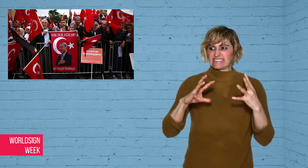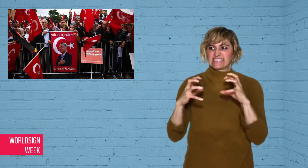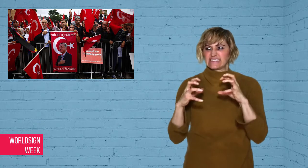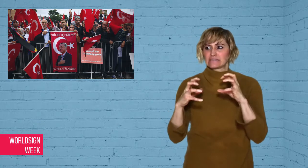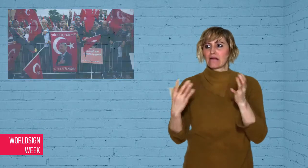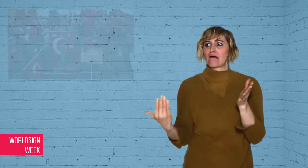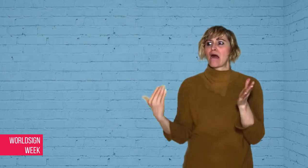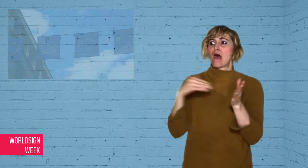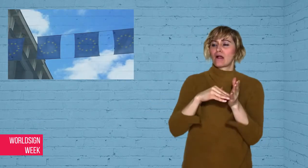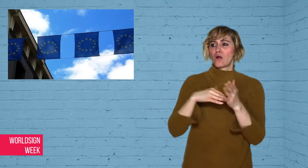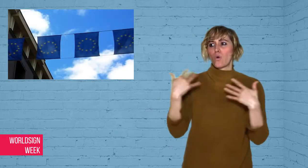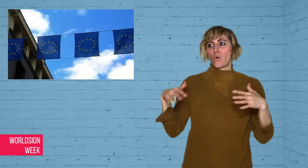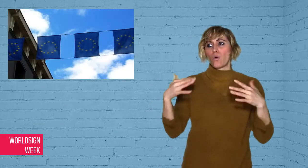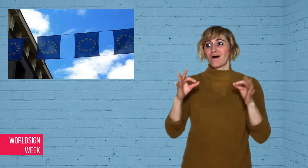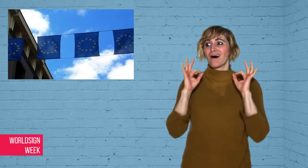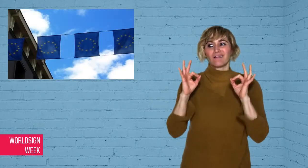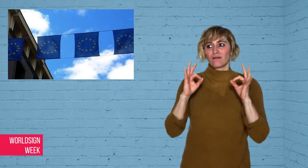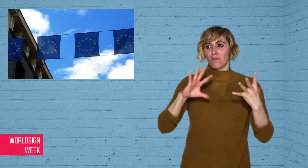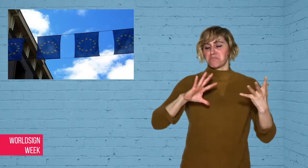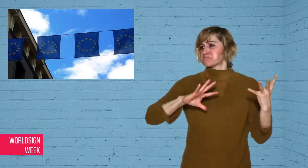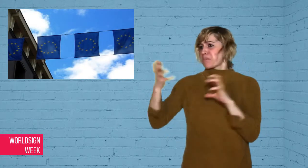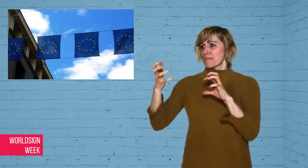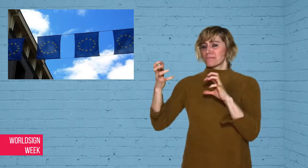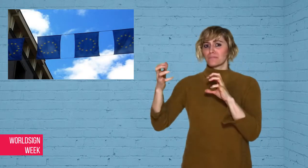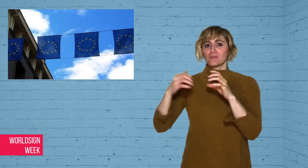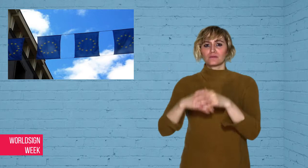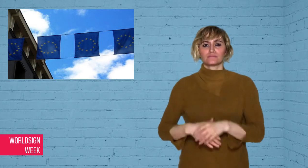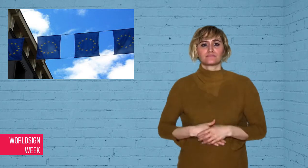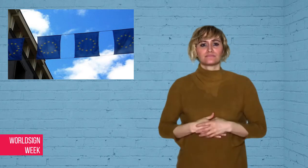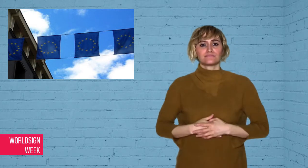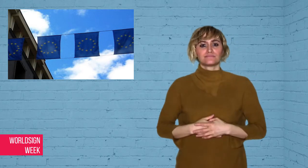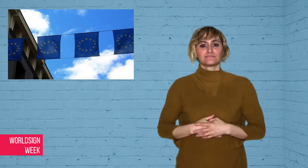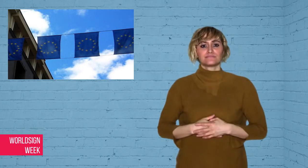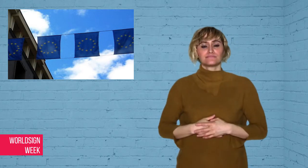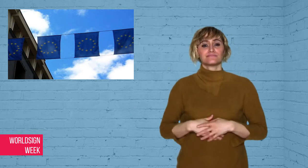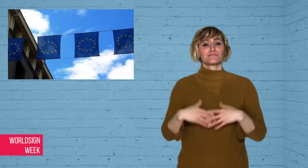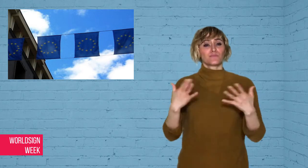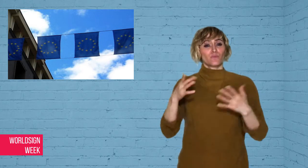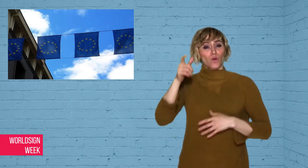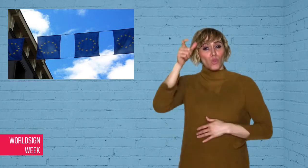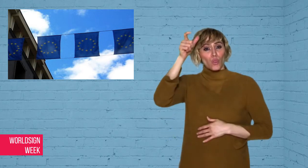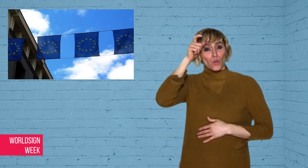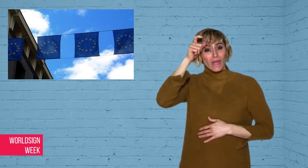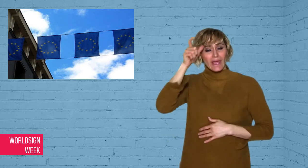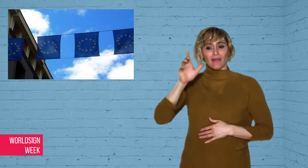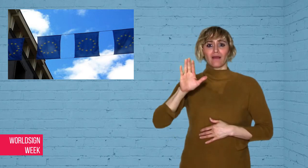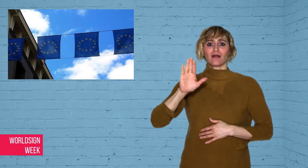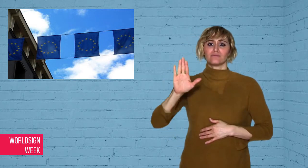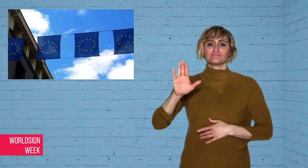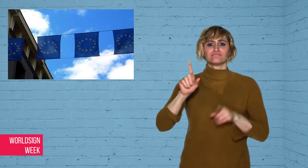Netherlands, has worsened once again.